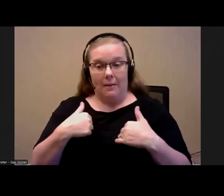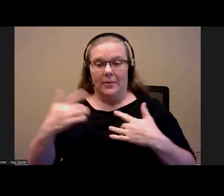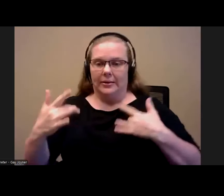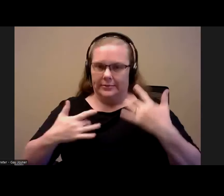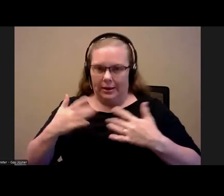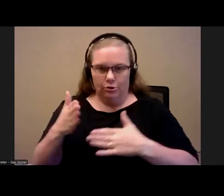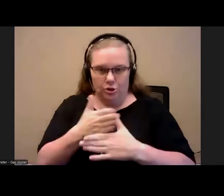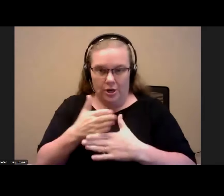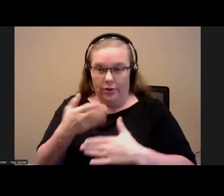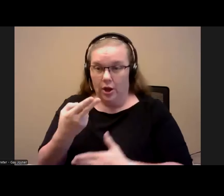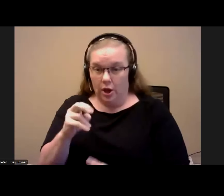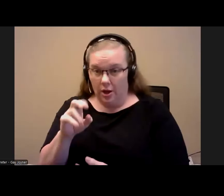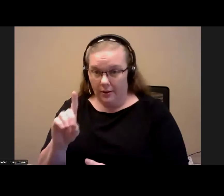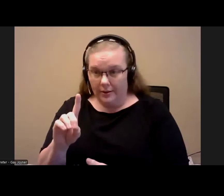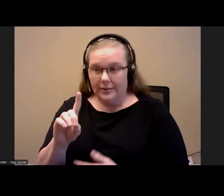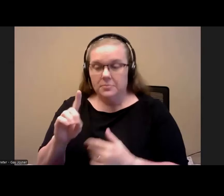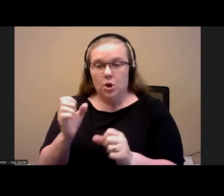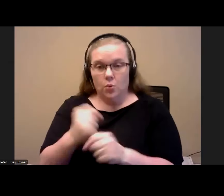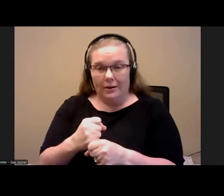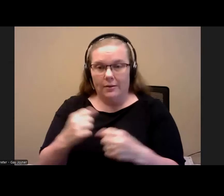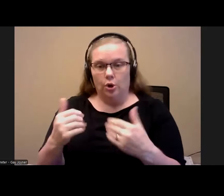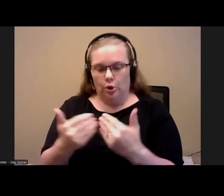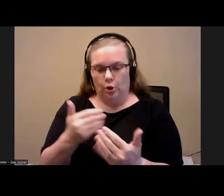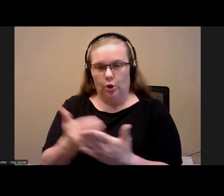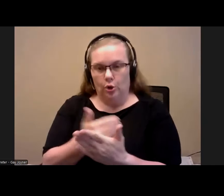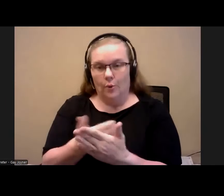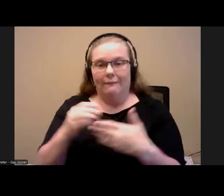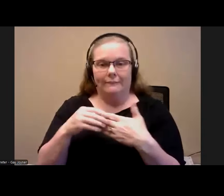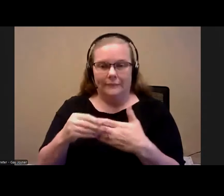HUD has been able to create new flexibility is for our mainstream voucher program.